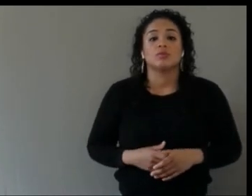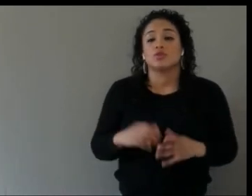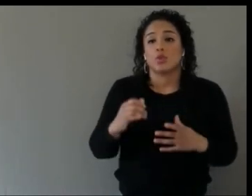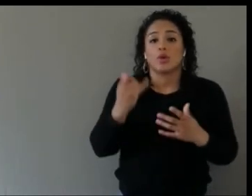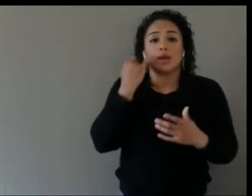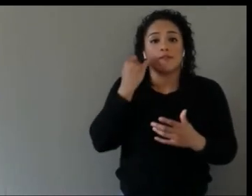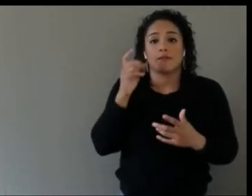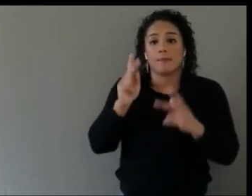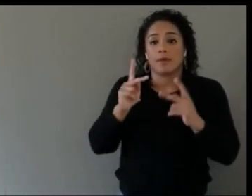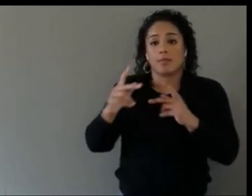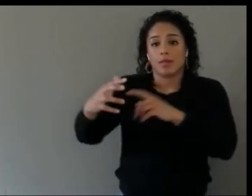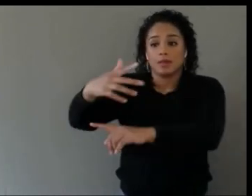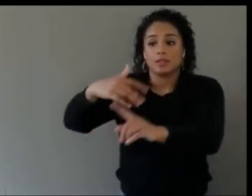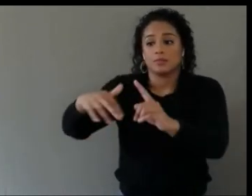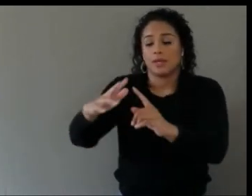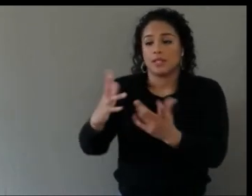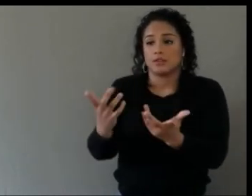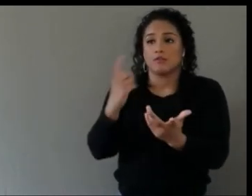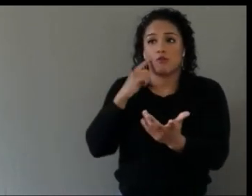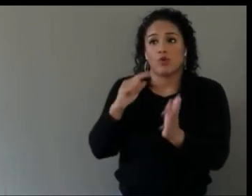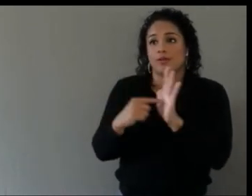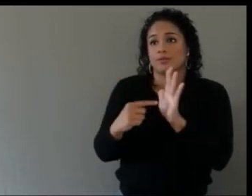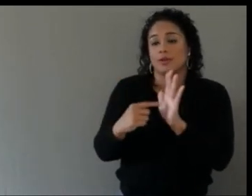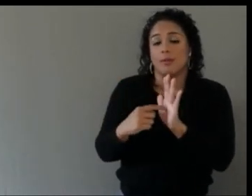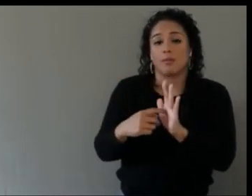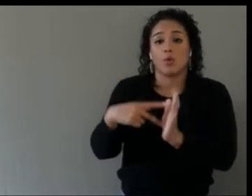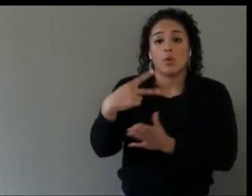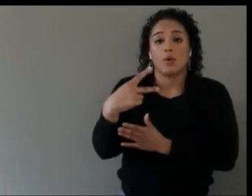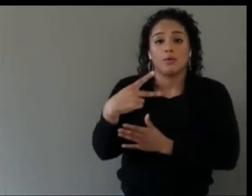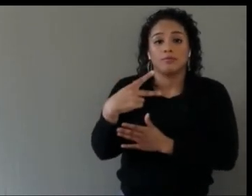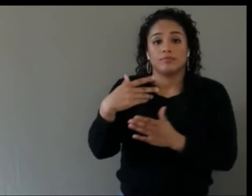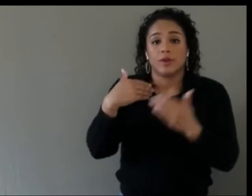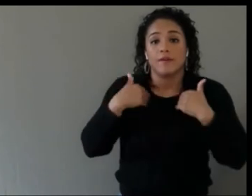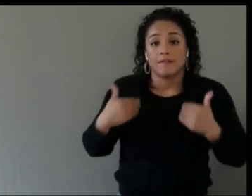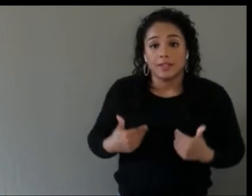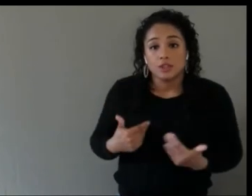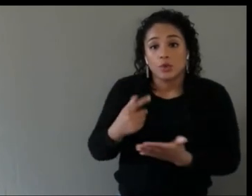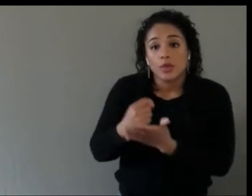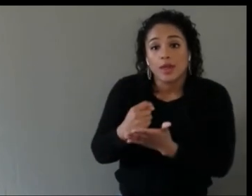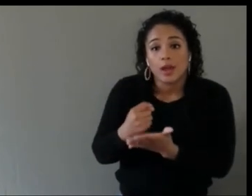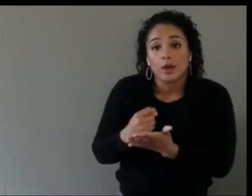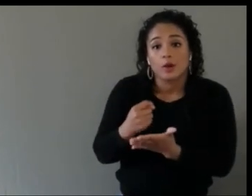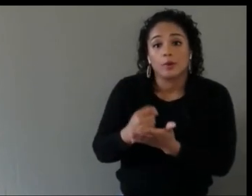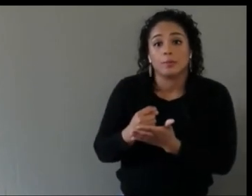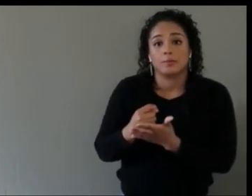physical therapy for someone, where you're saving them the pressure but also the time of going into